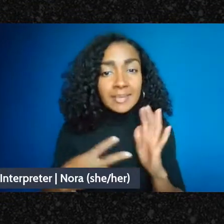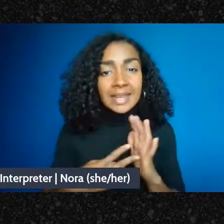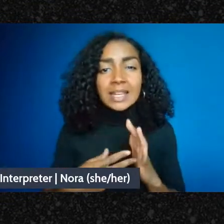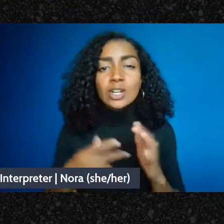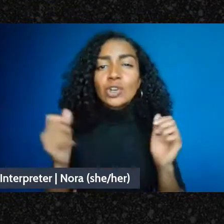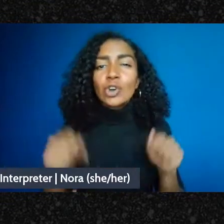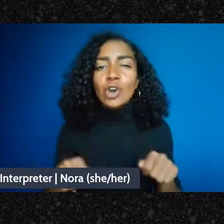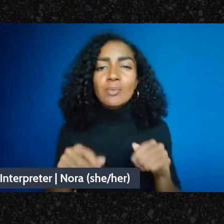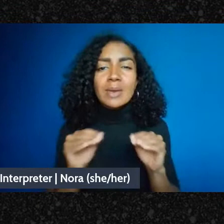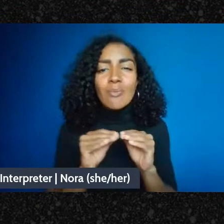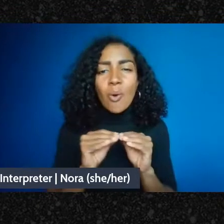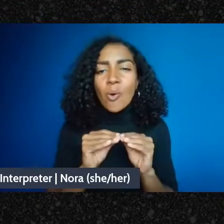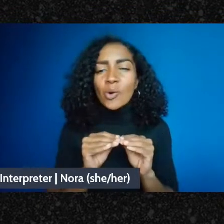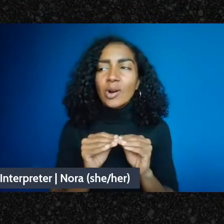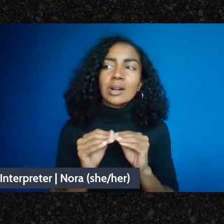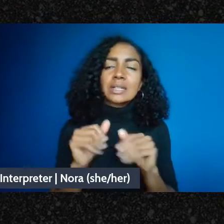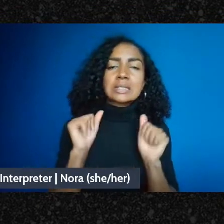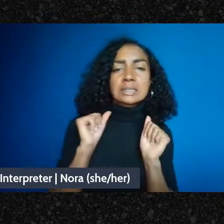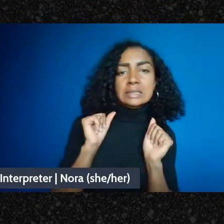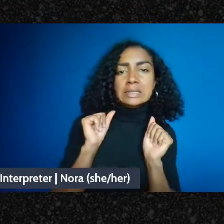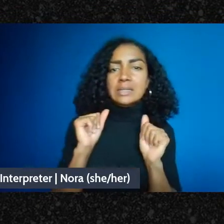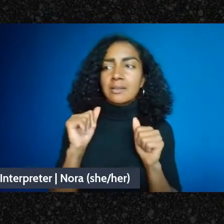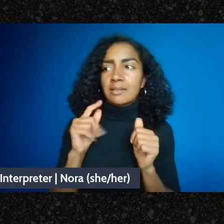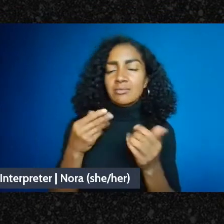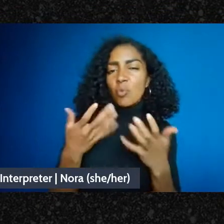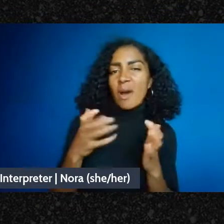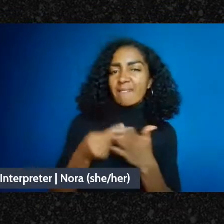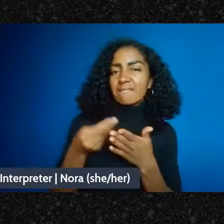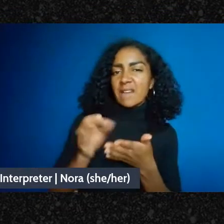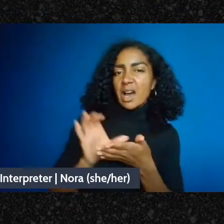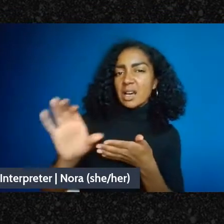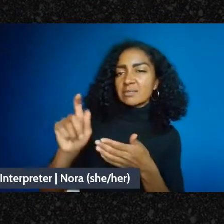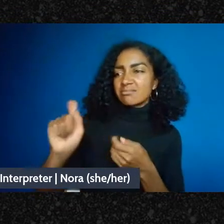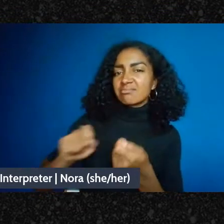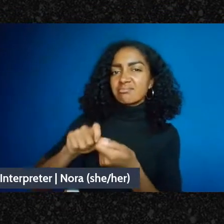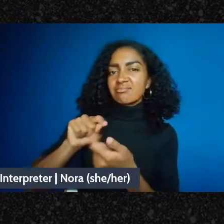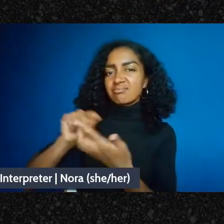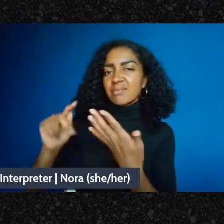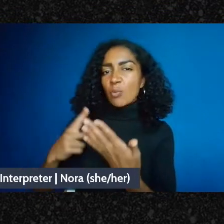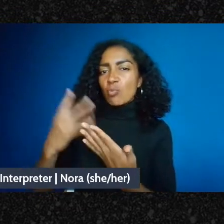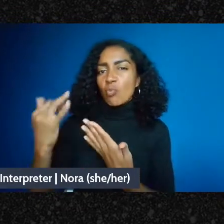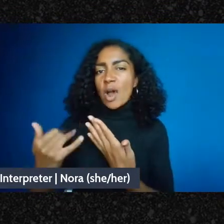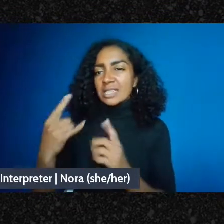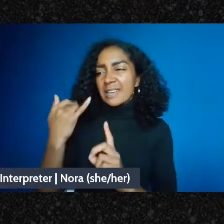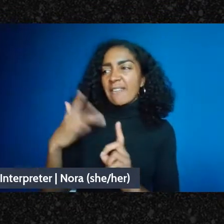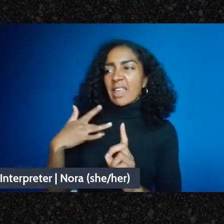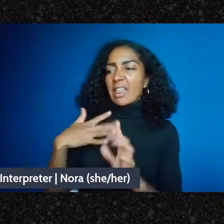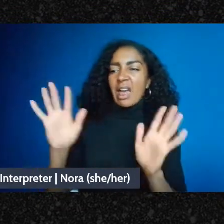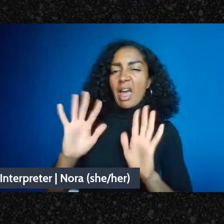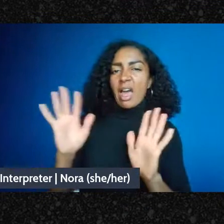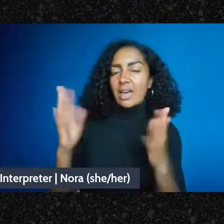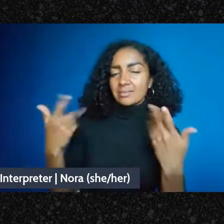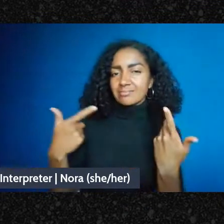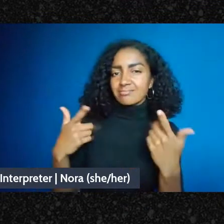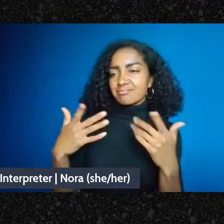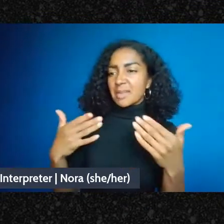projects than you would want to be. They might say oh we're not really willing to do that because that's kind of pushing the boundaries of what we could do as a 501c3, and you might say